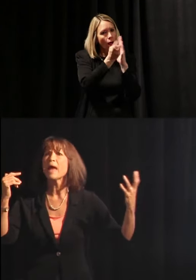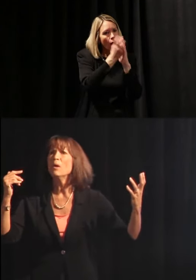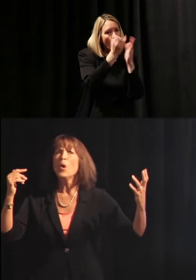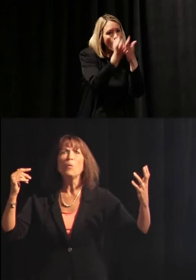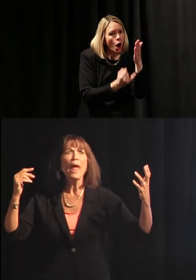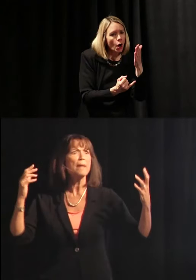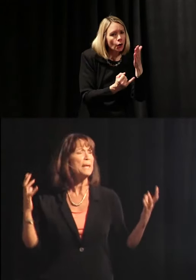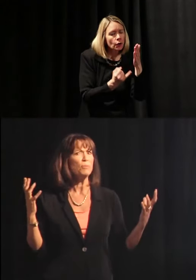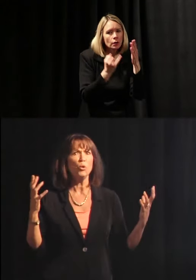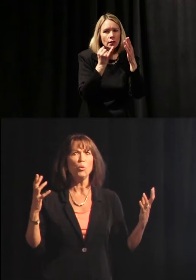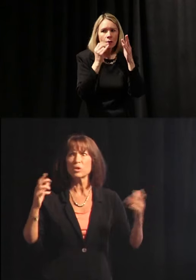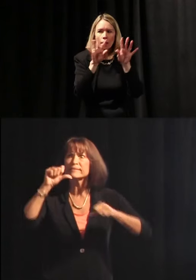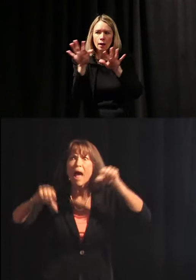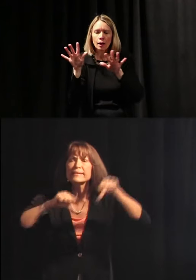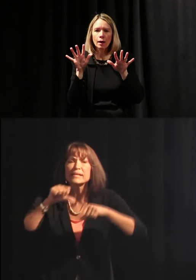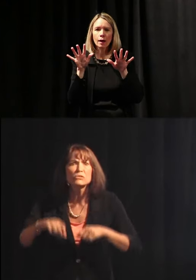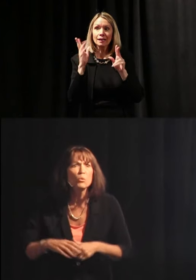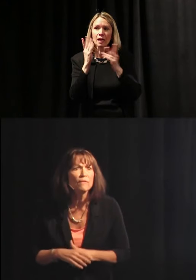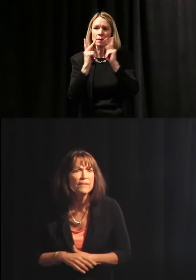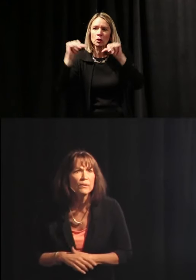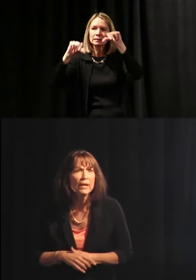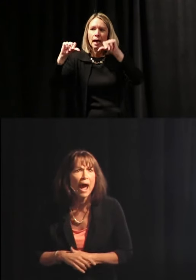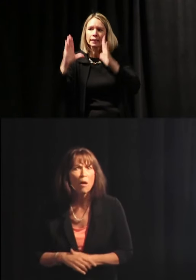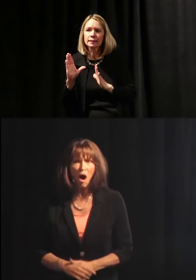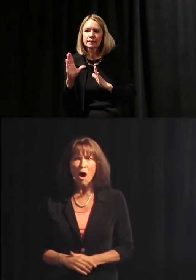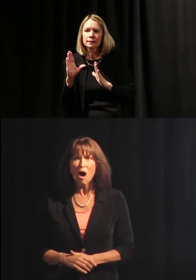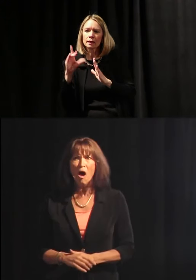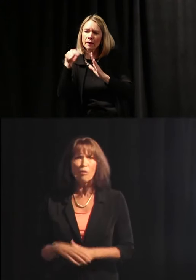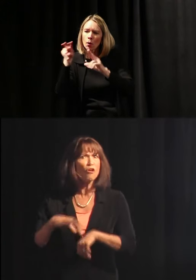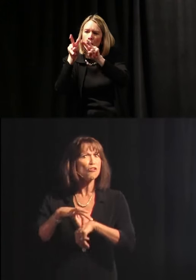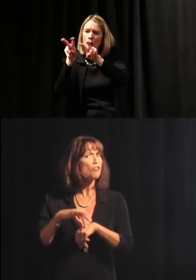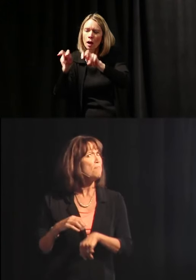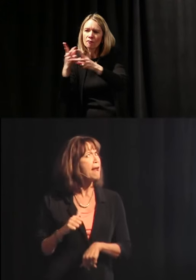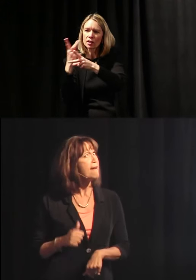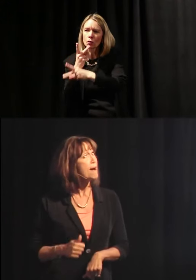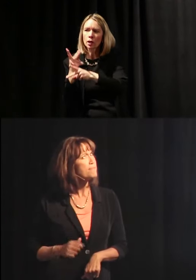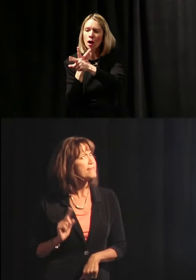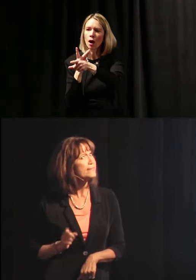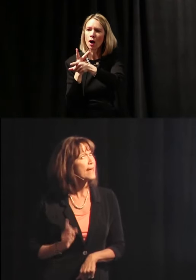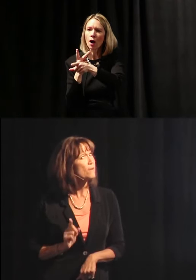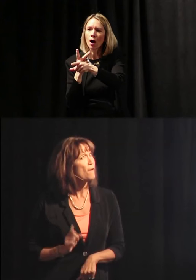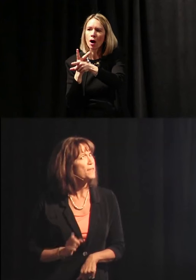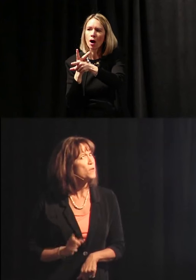and we had people who were scientists who were figuring out, oh, the earth might not be